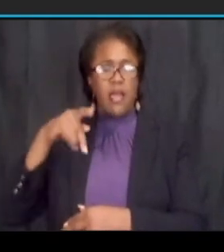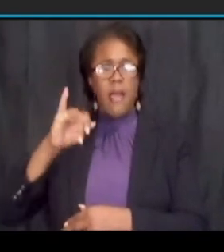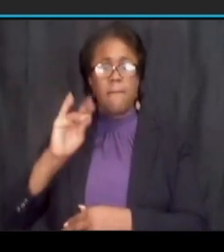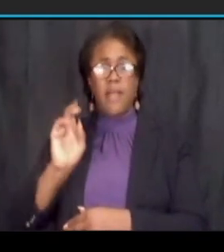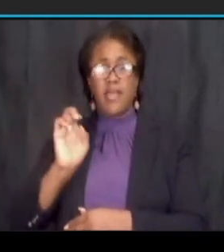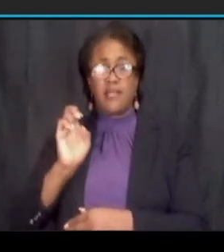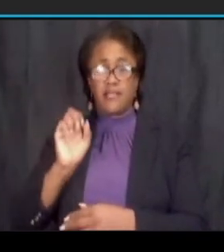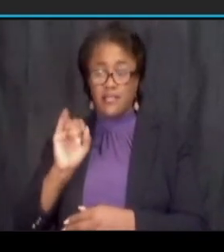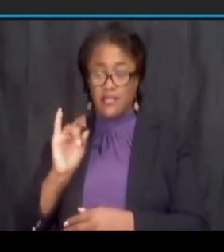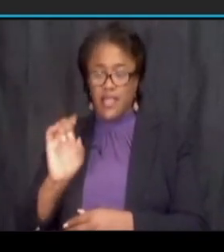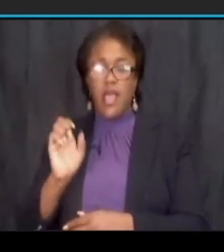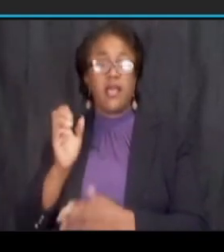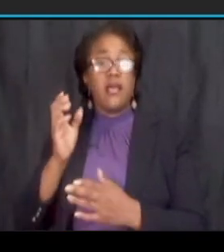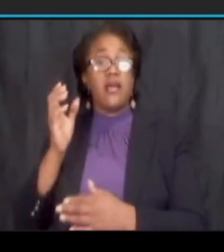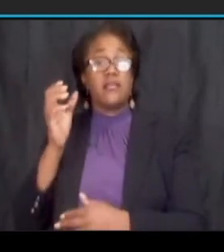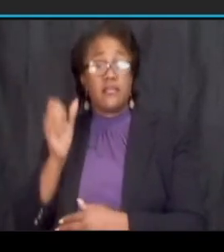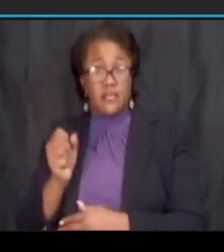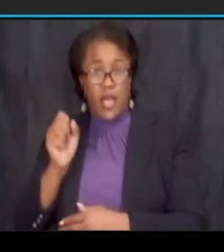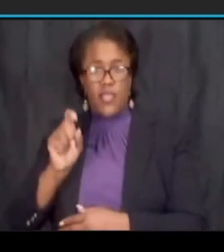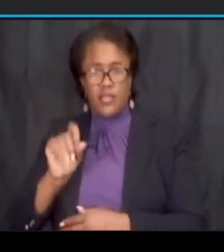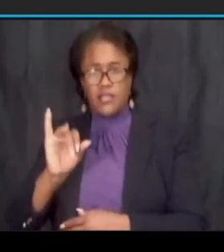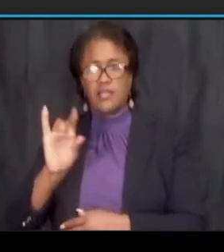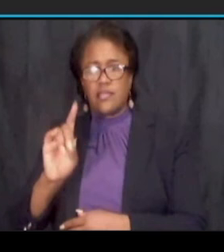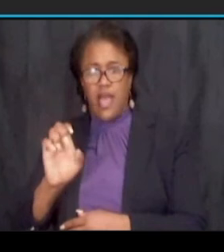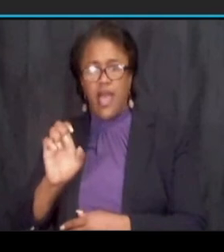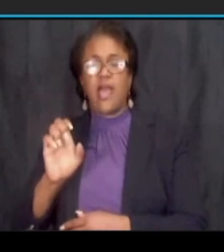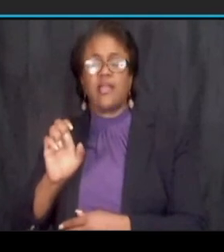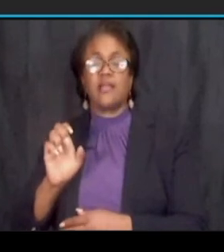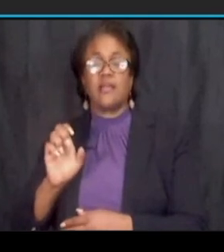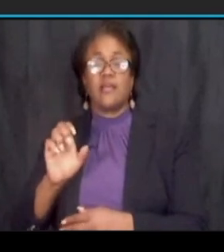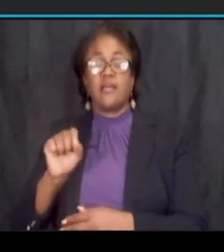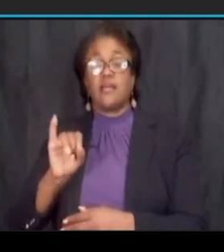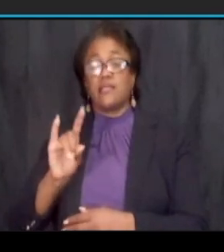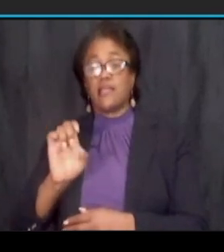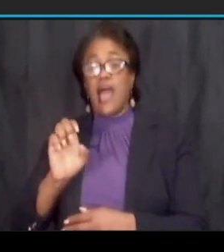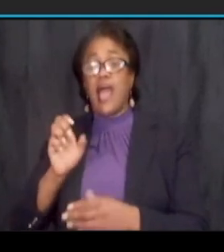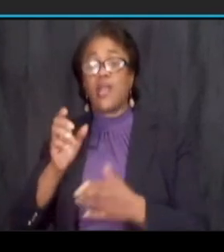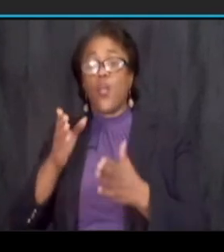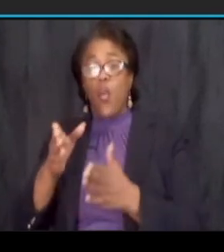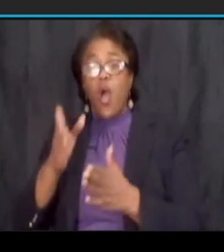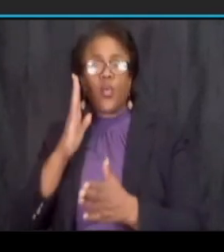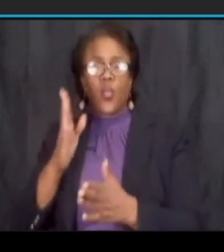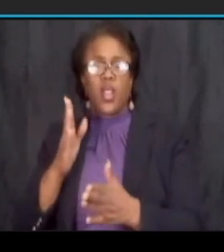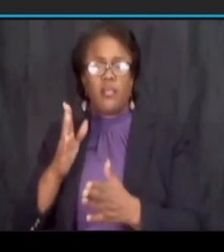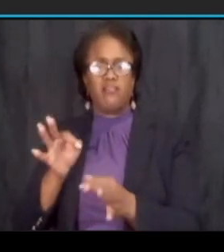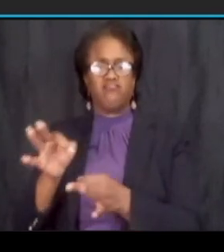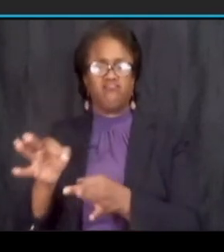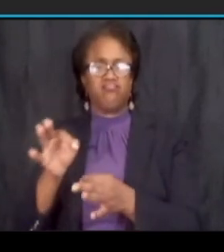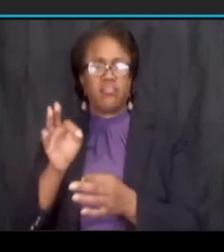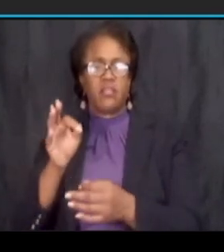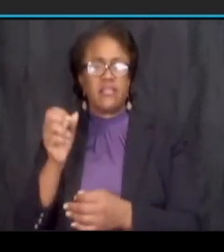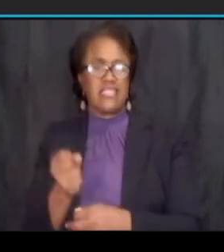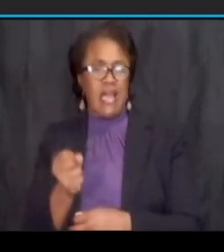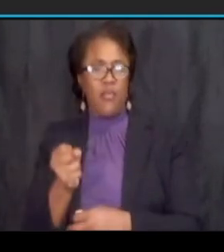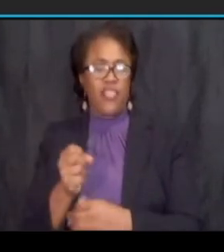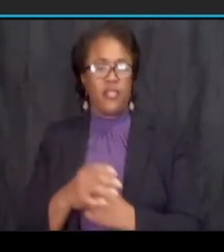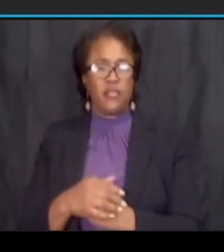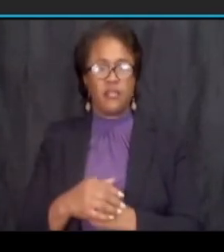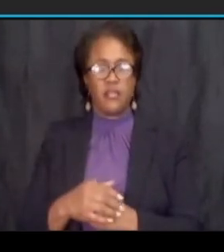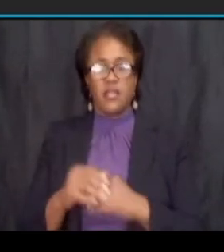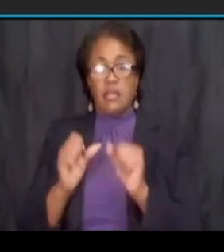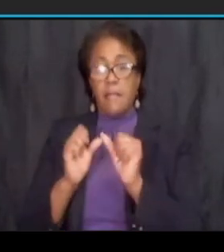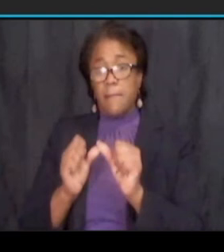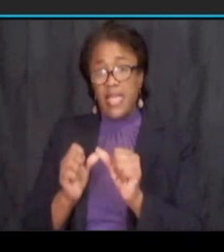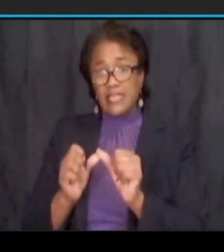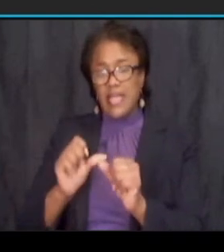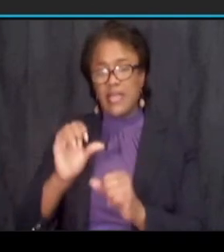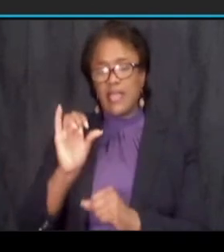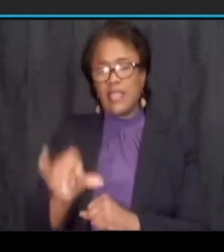side sidewalk is going to move further south and knowing the maintaining the the pedestrian